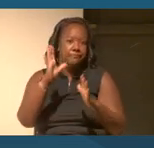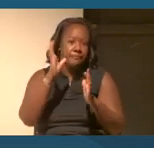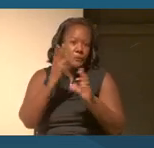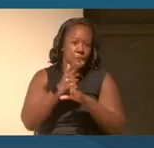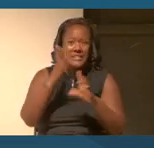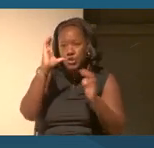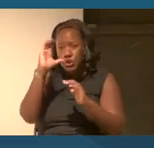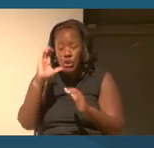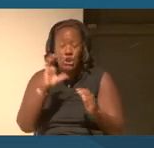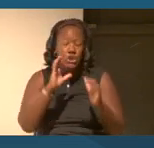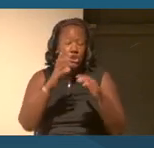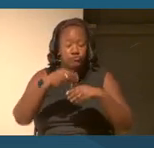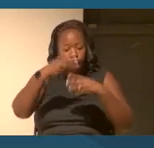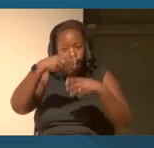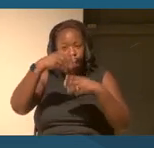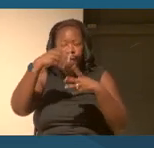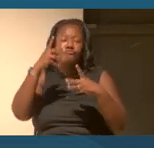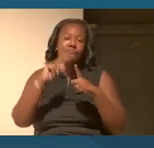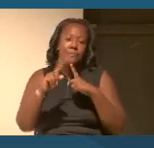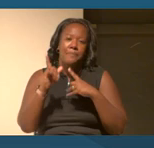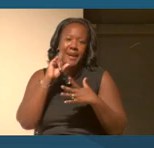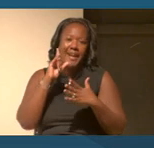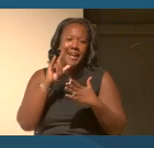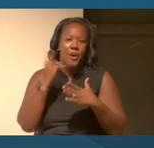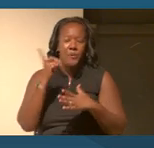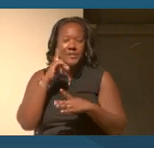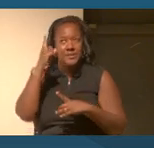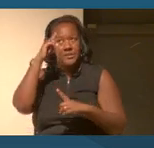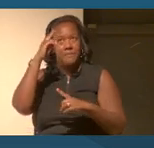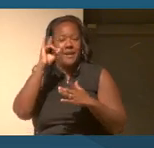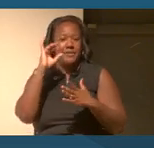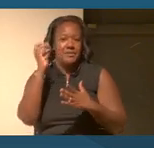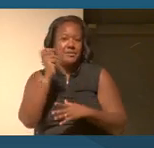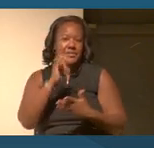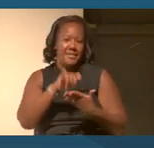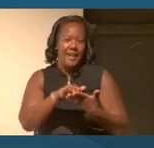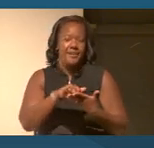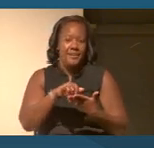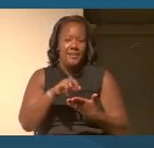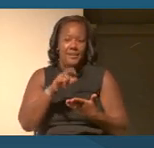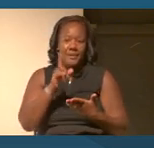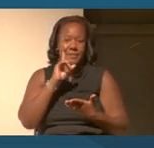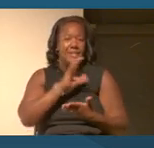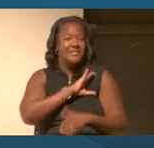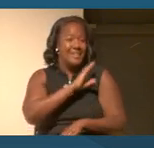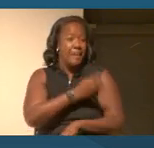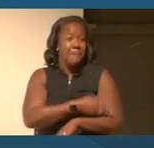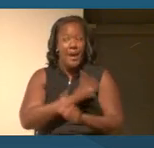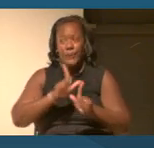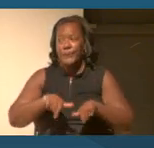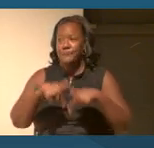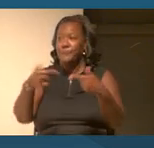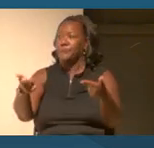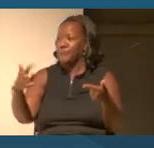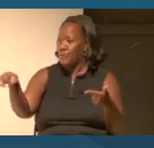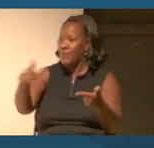But I think that they always come back to that 'cause you too, then have that power to share those primary sources.